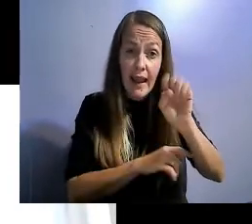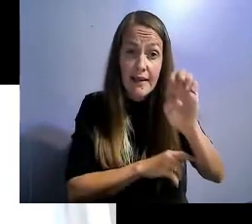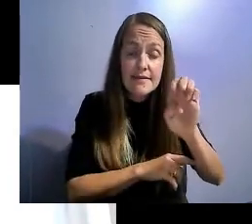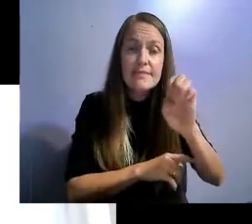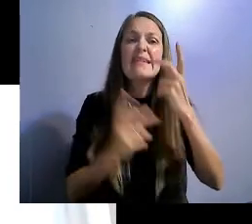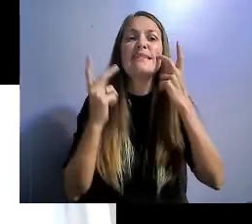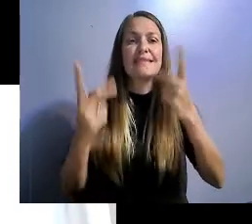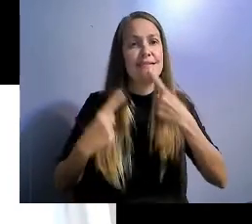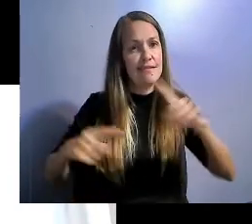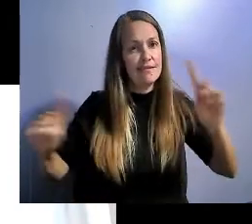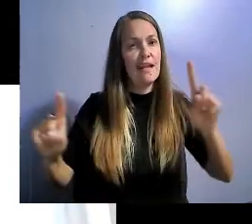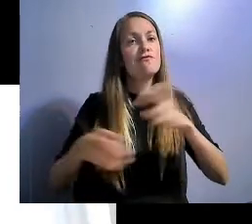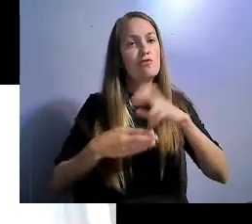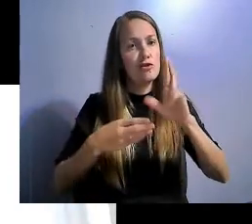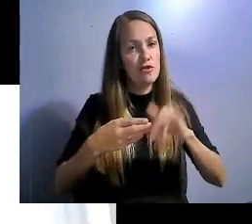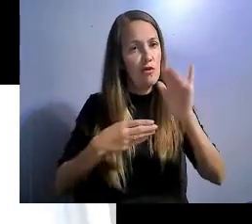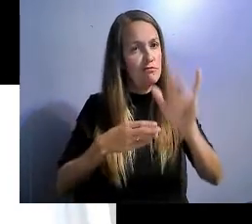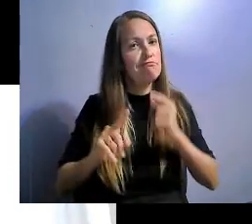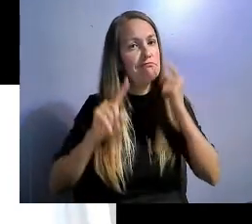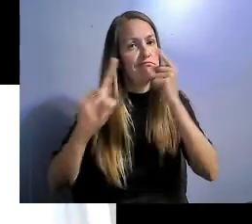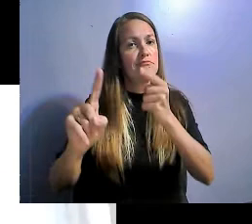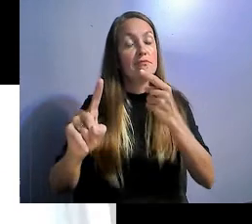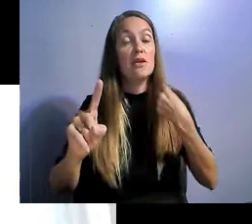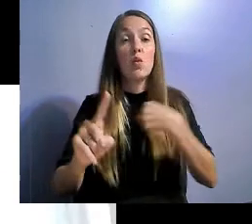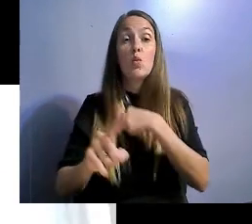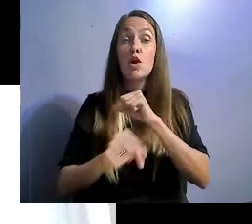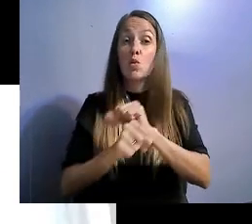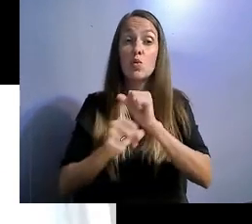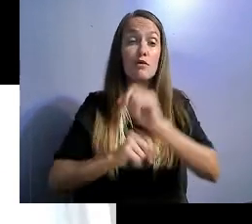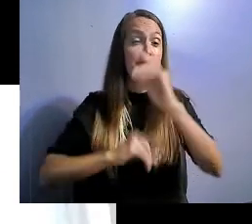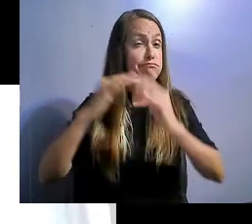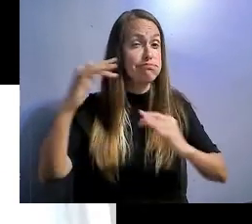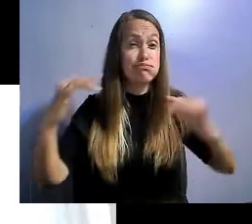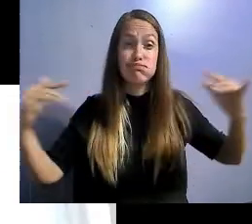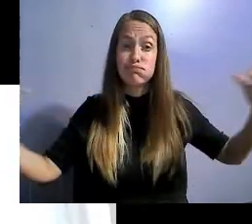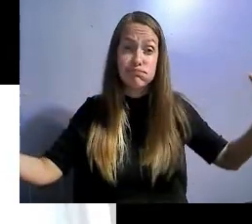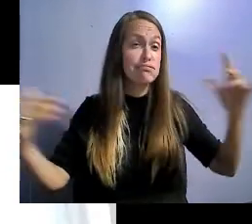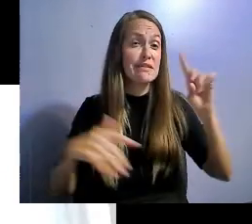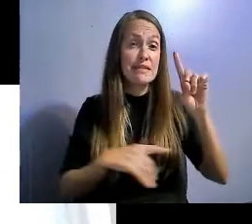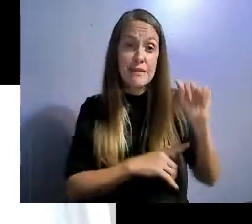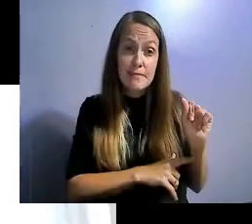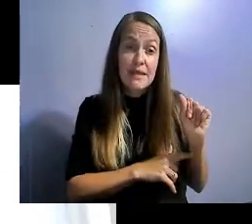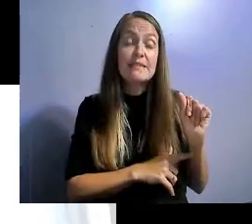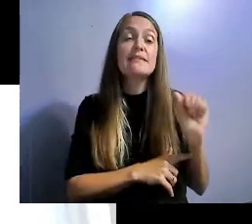and we enjoy working together as a staff to overcome every aspect